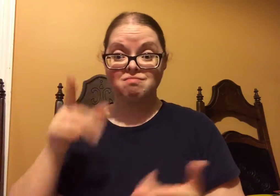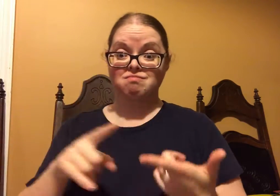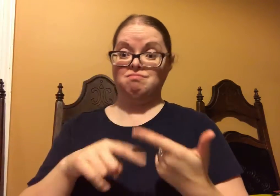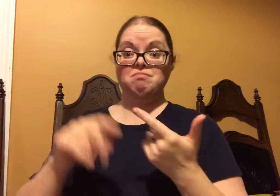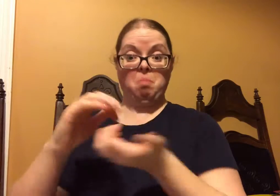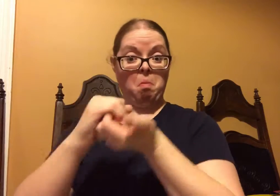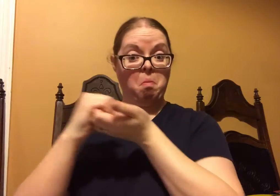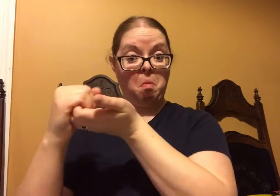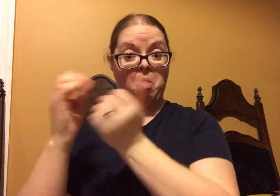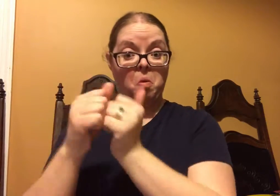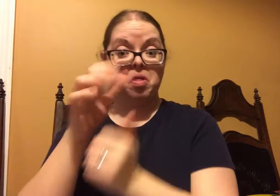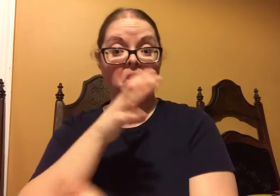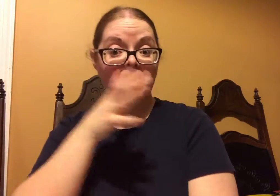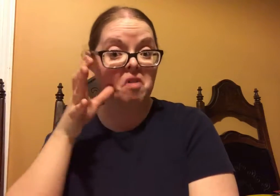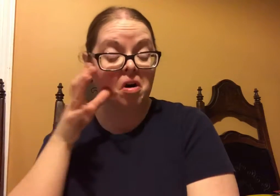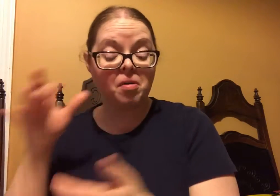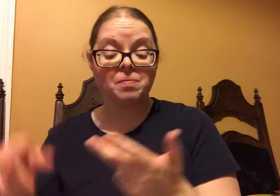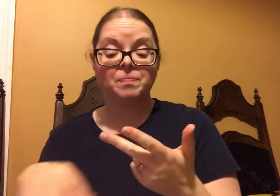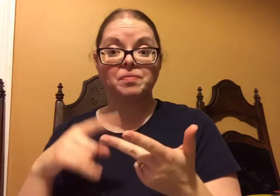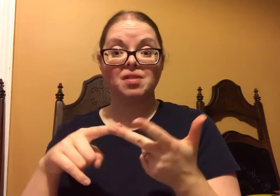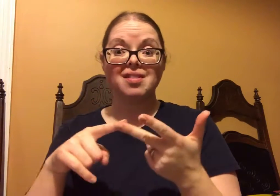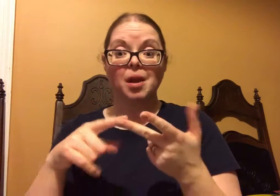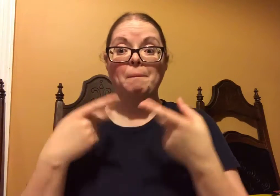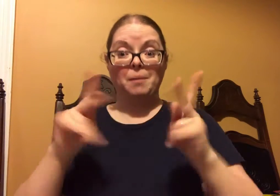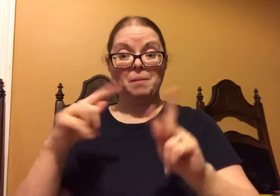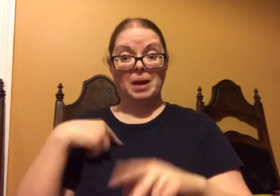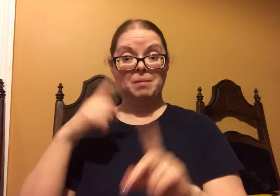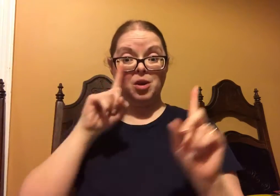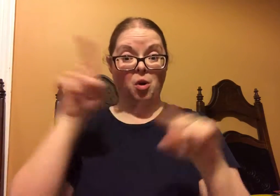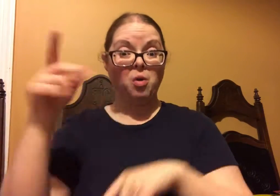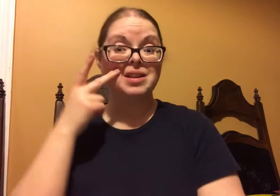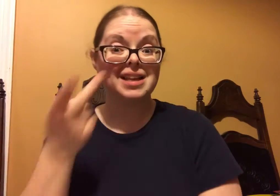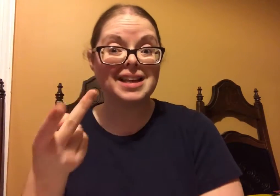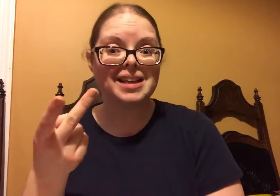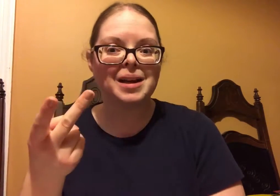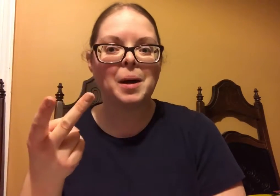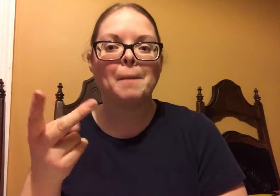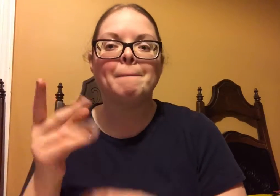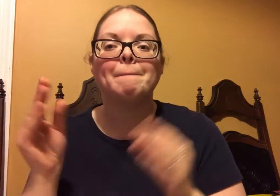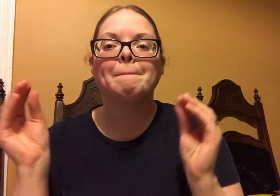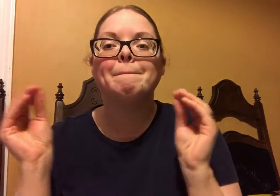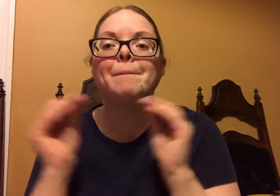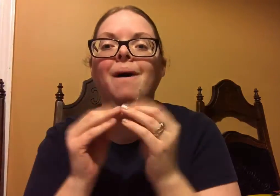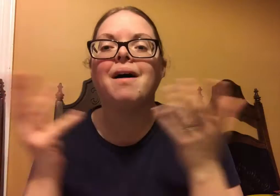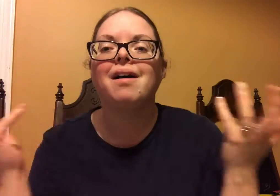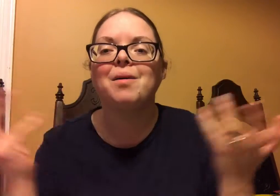Young Living owns their farms, they partner with other farmers, they'll let me go to the